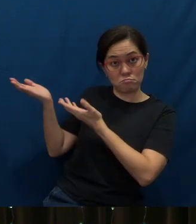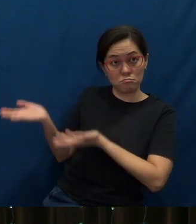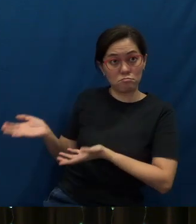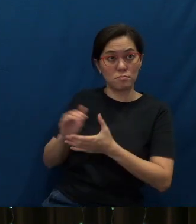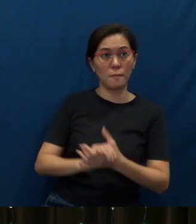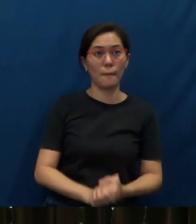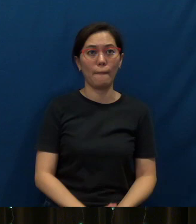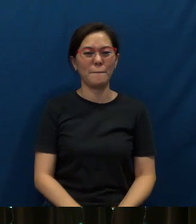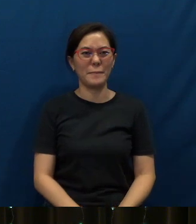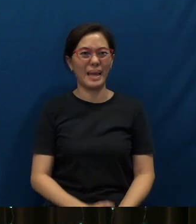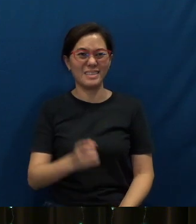I don't think so.